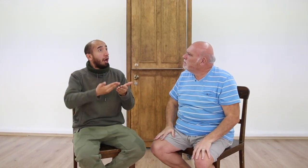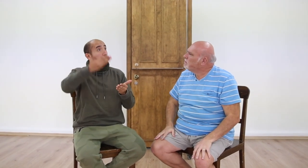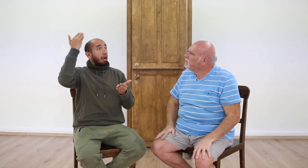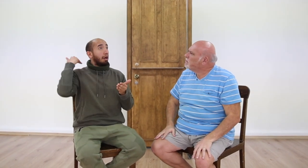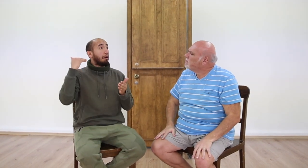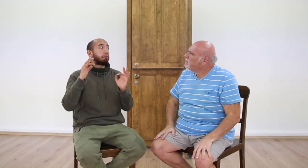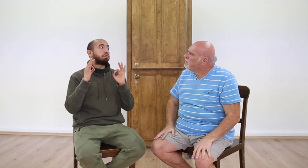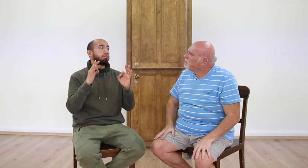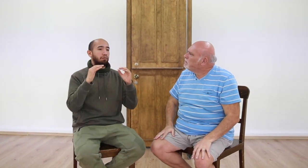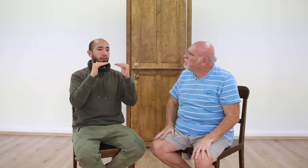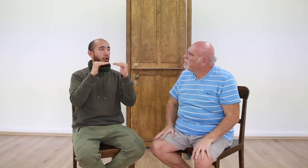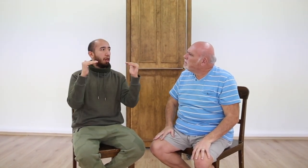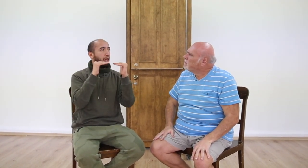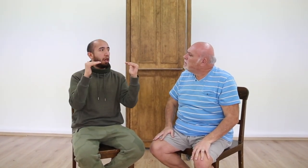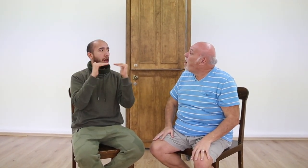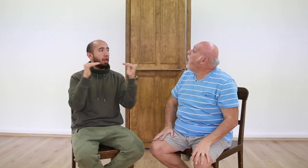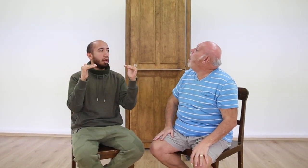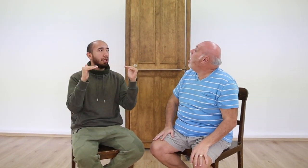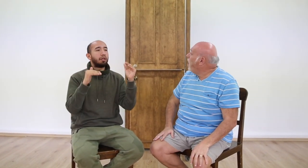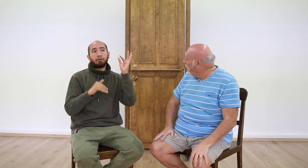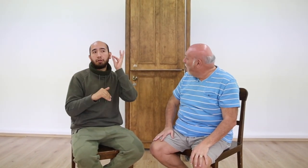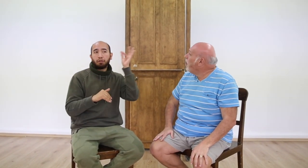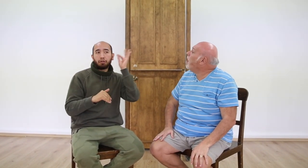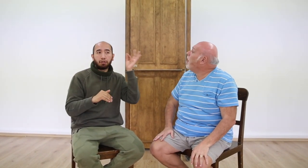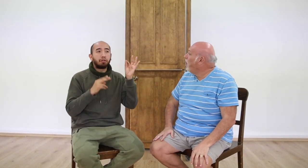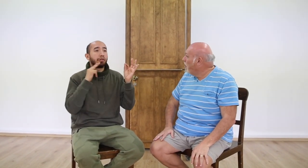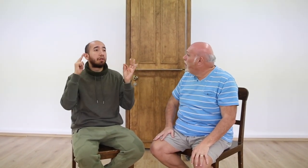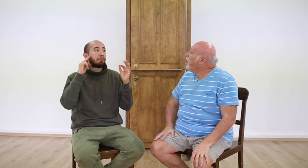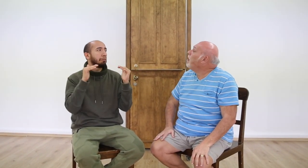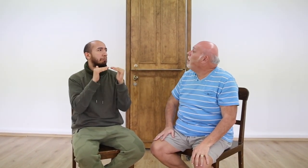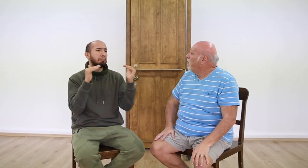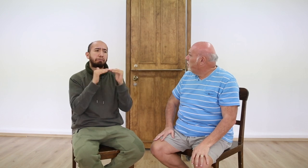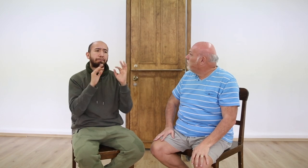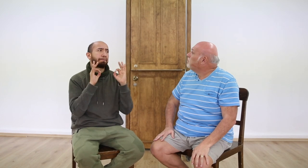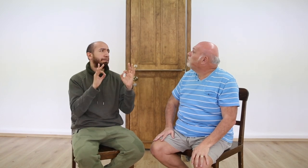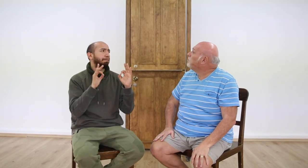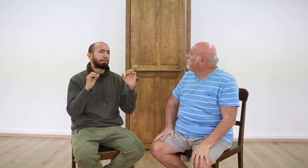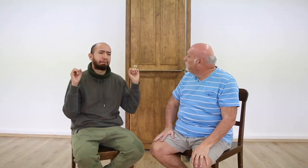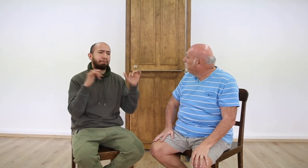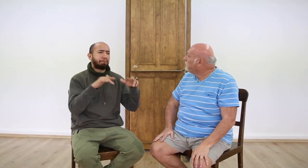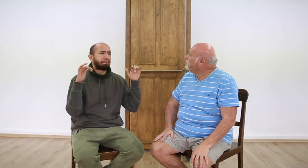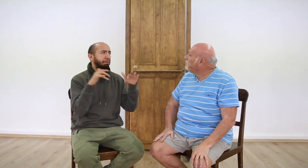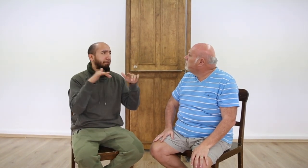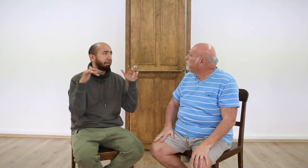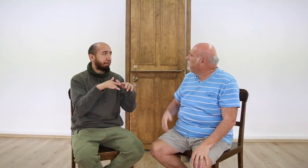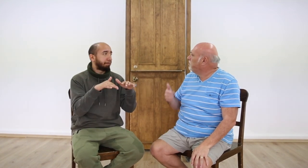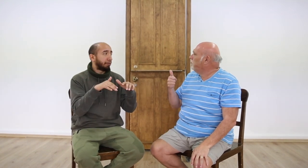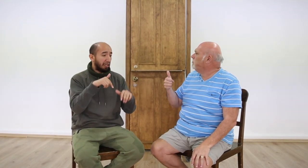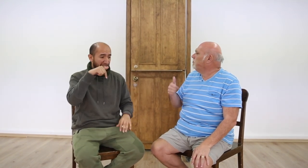[Eduardo]: Before, there were equal numbers